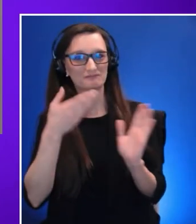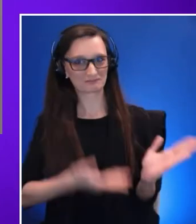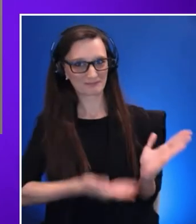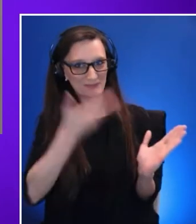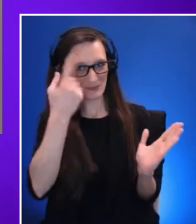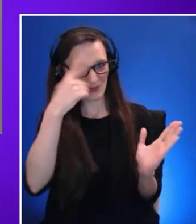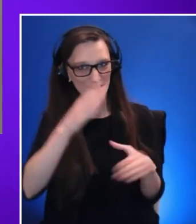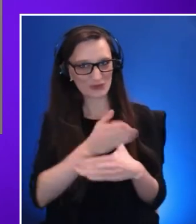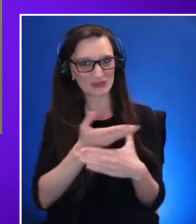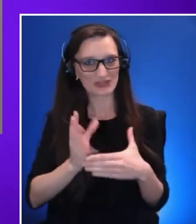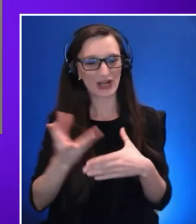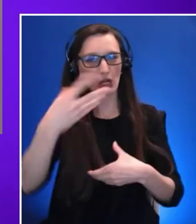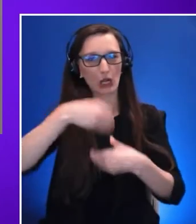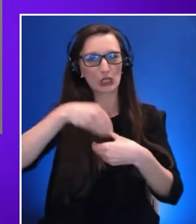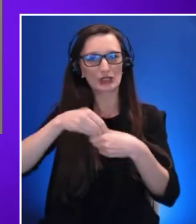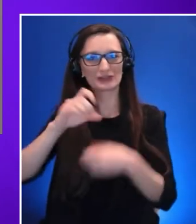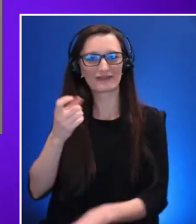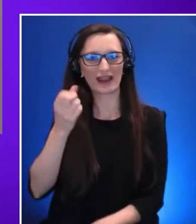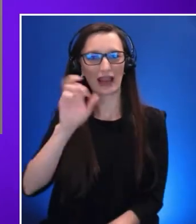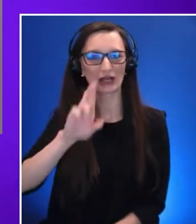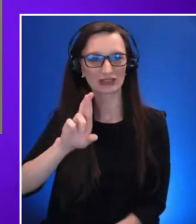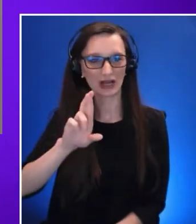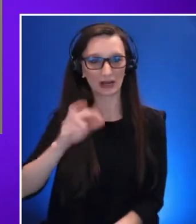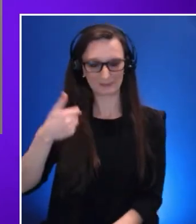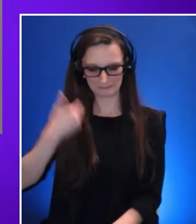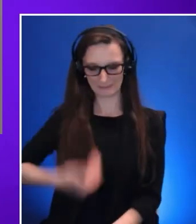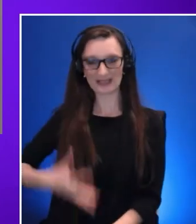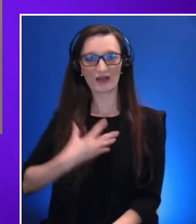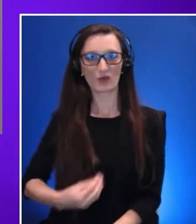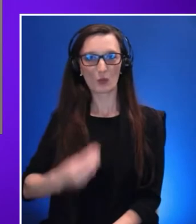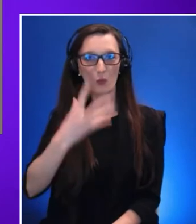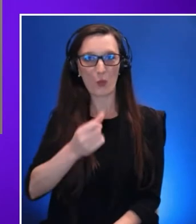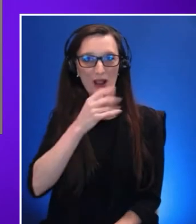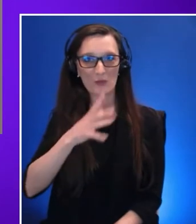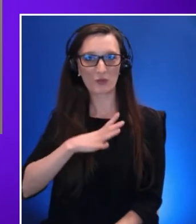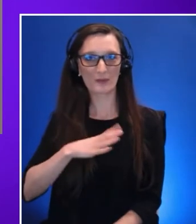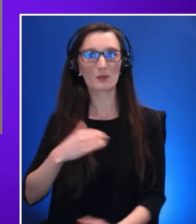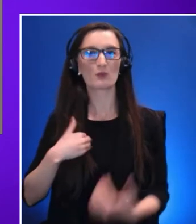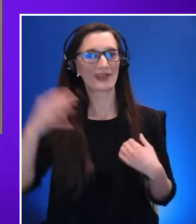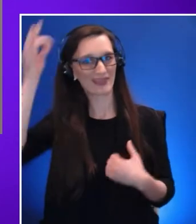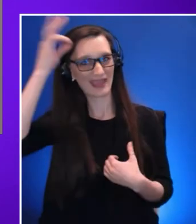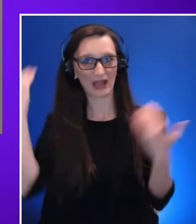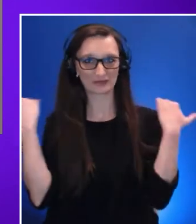I am a white woman with shoulder length hair wearing a red sweater. I am currently serving